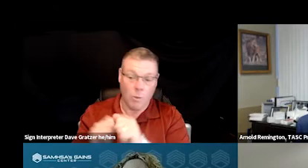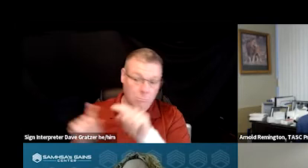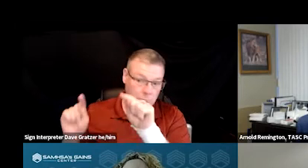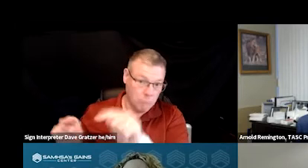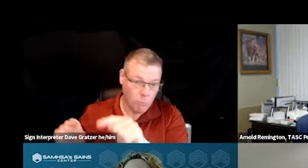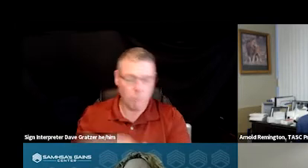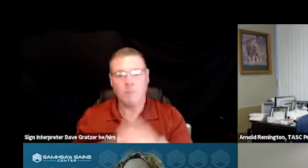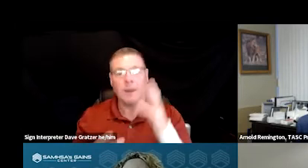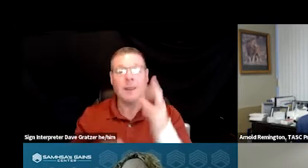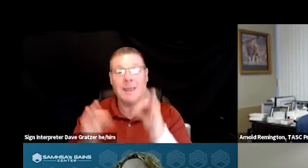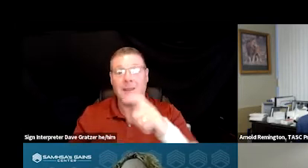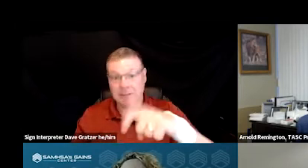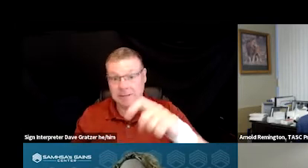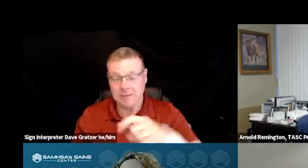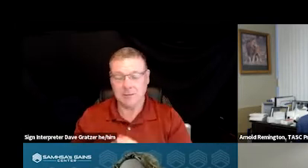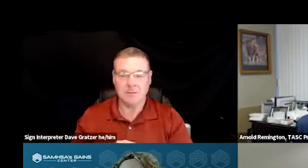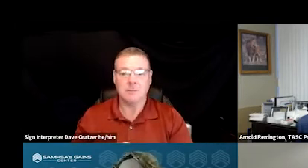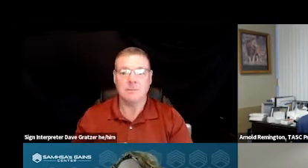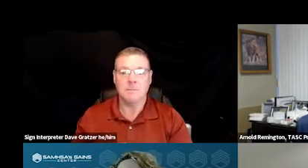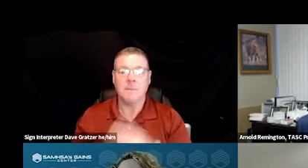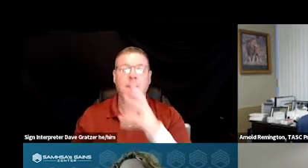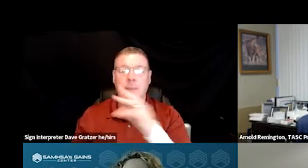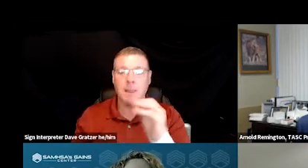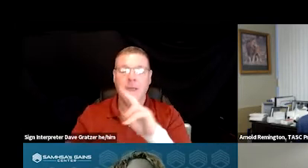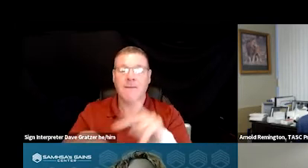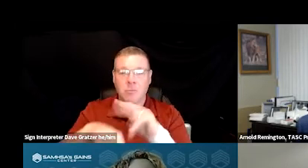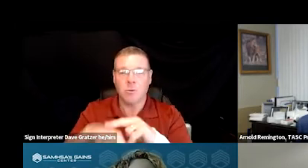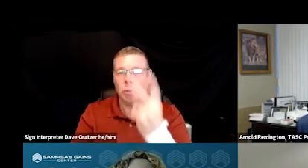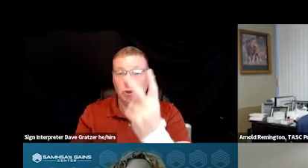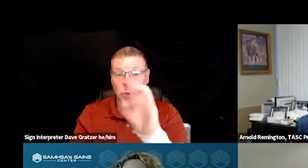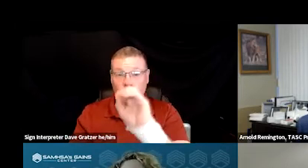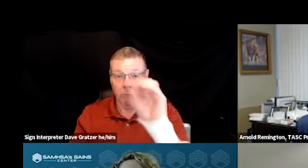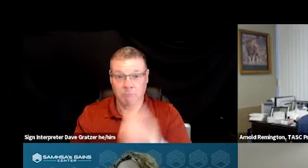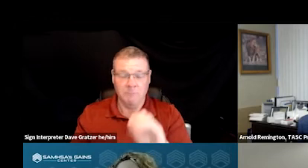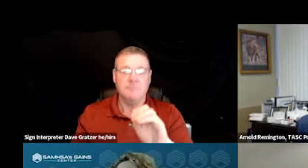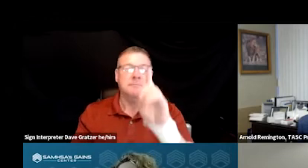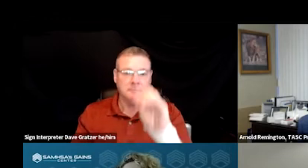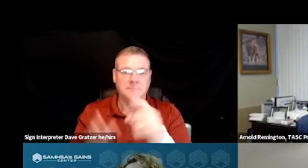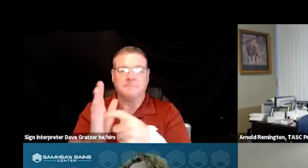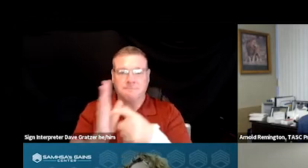if that's necessary. And of course, about 2% of our calls do require active rescue.